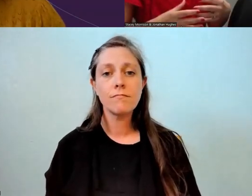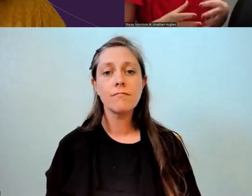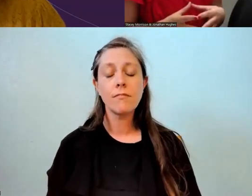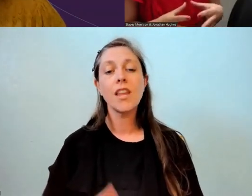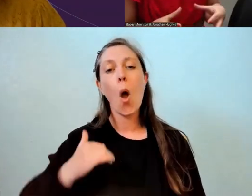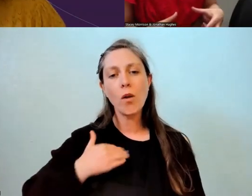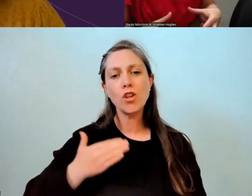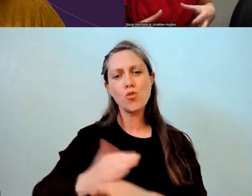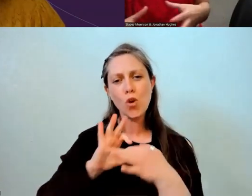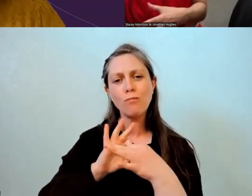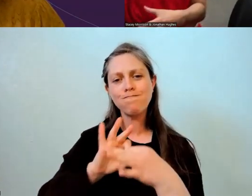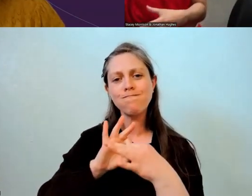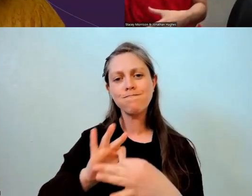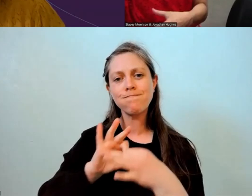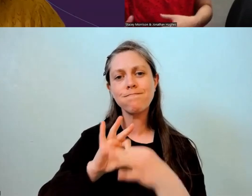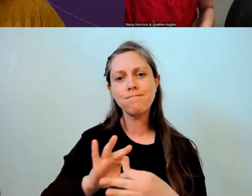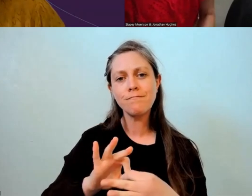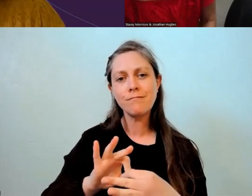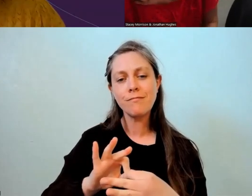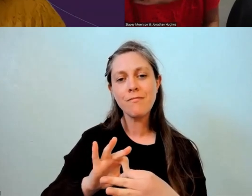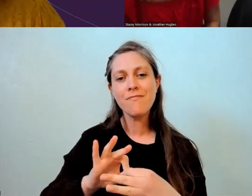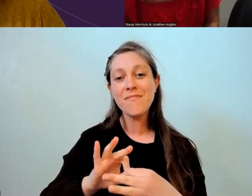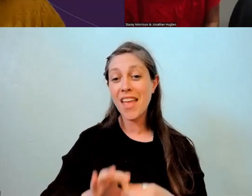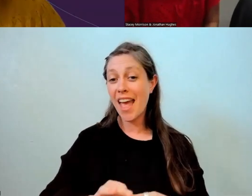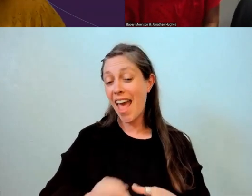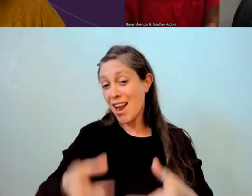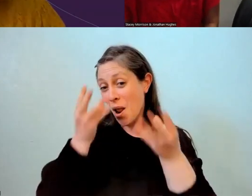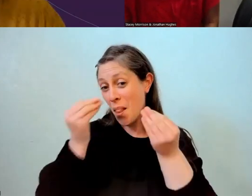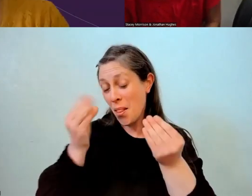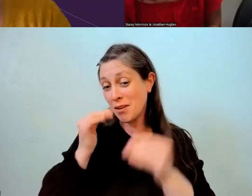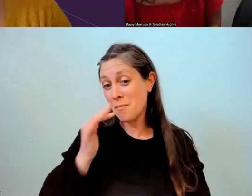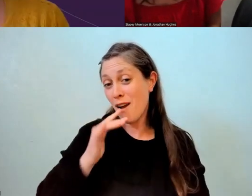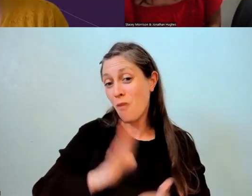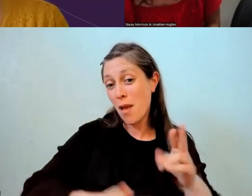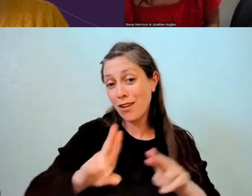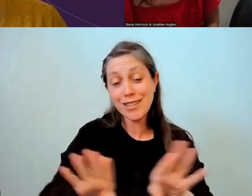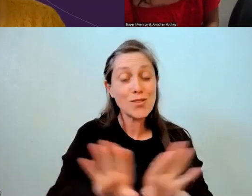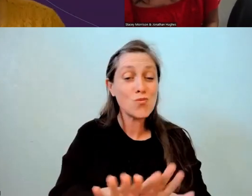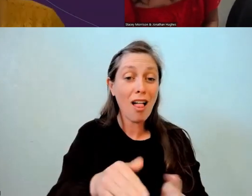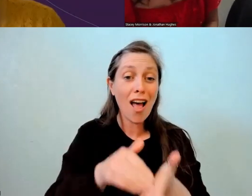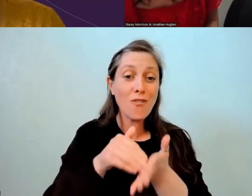I think that te ahu o te Reo for parents would probably be helpful too. And I know some parents have snuck into some of those,